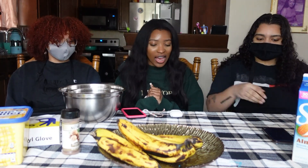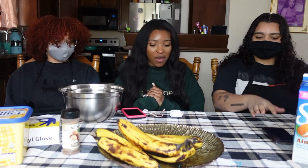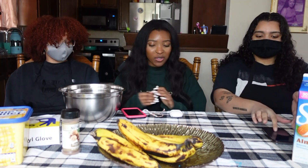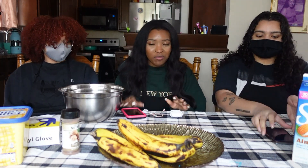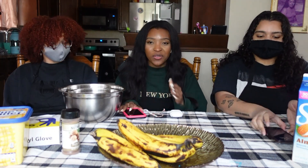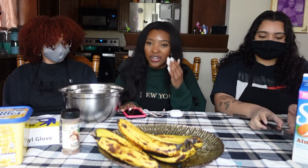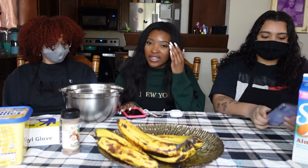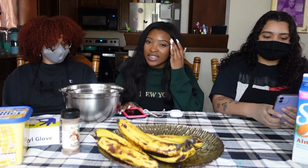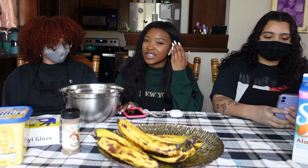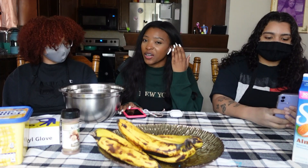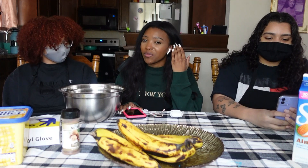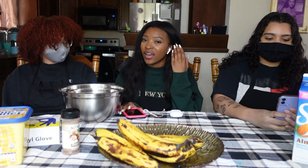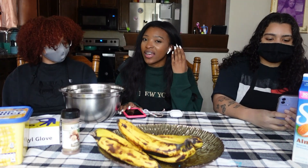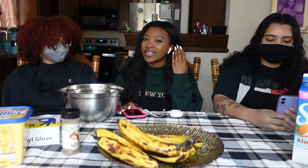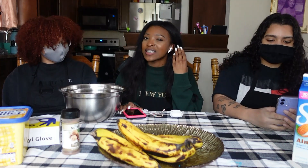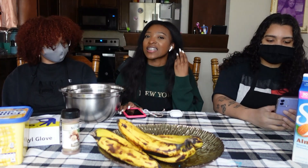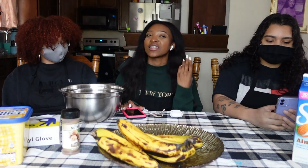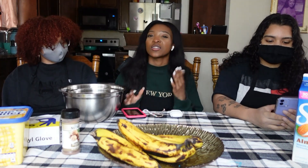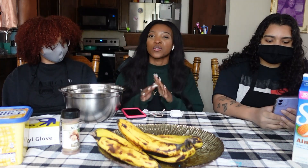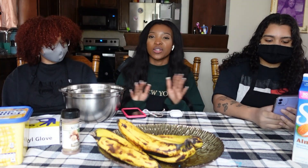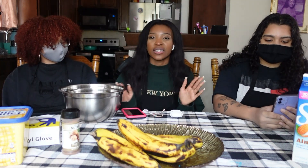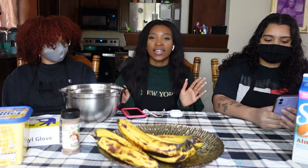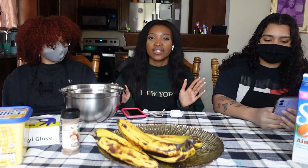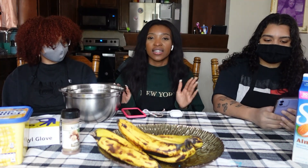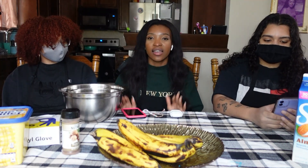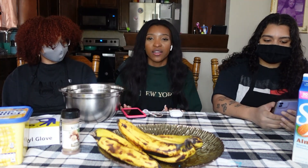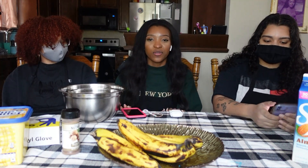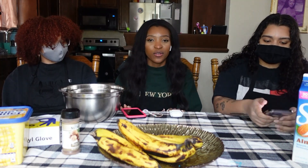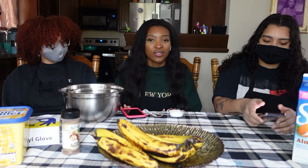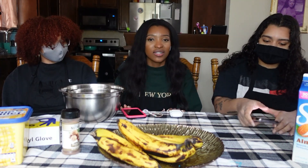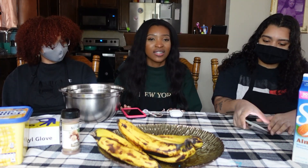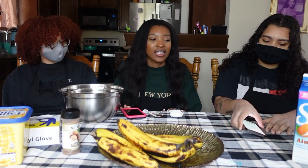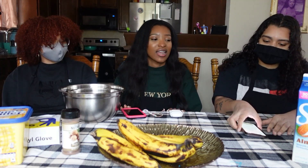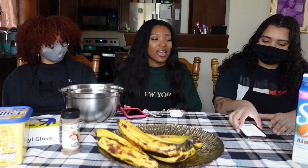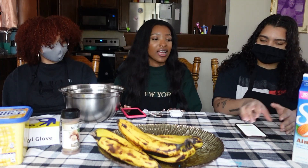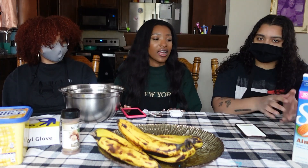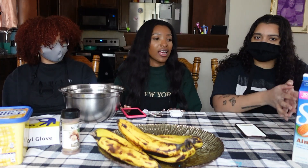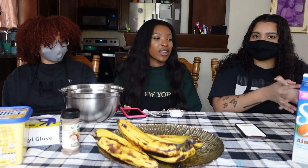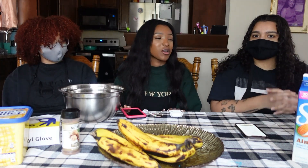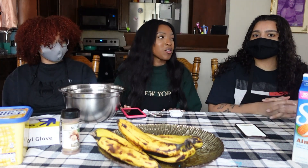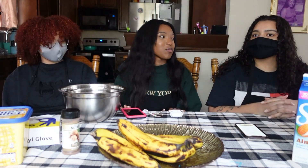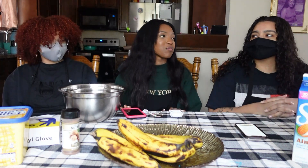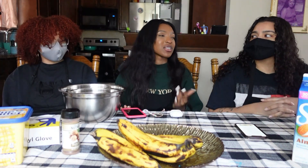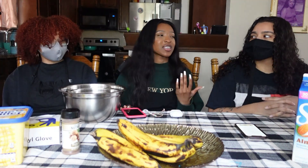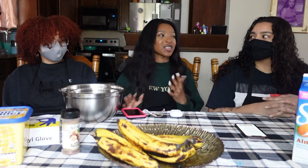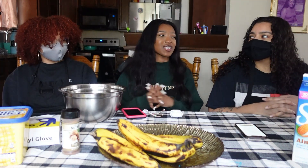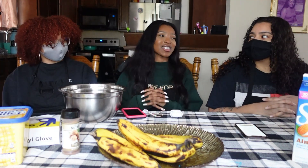um I'm gonna be wearing like these air pods in these noise canceling headphones and Melissa's